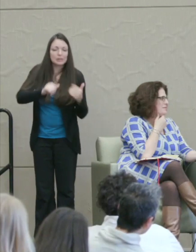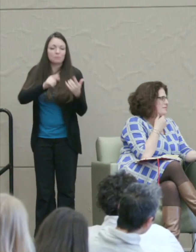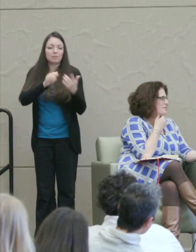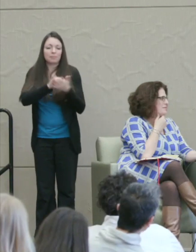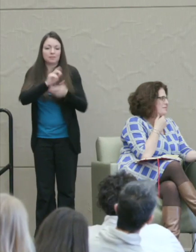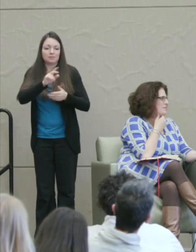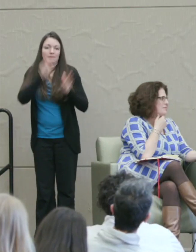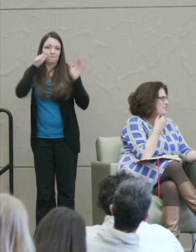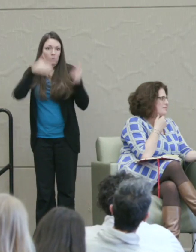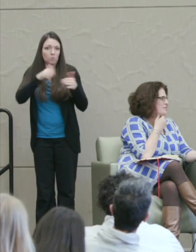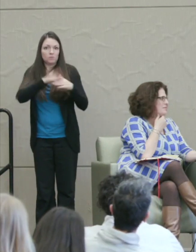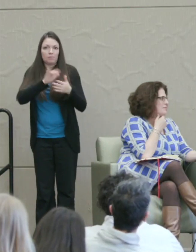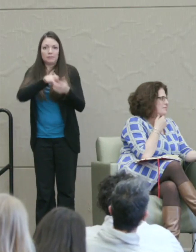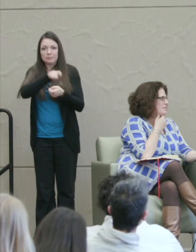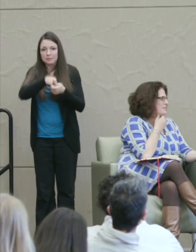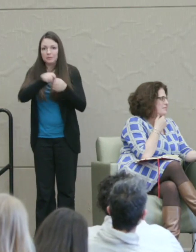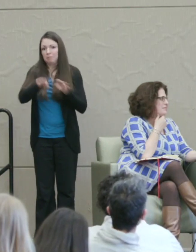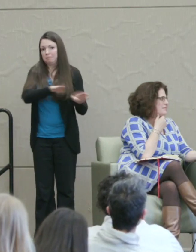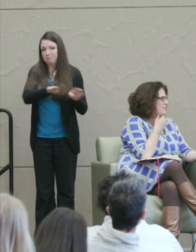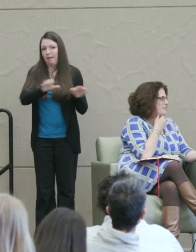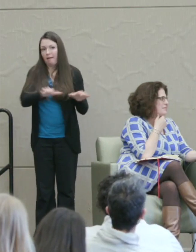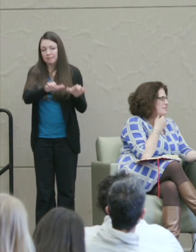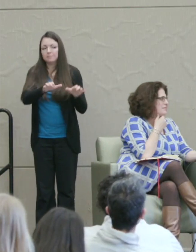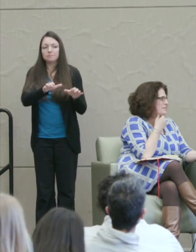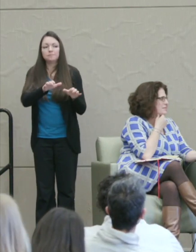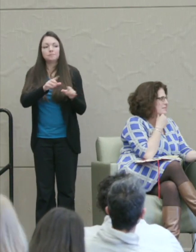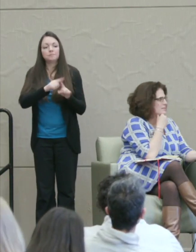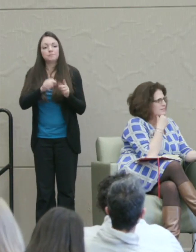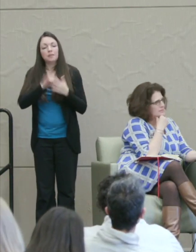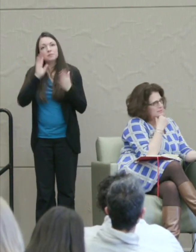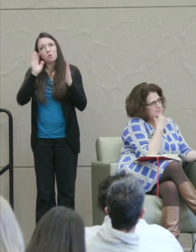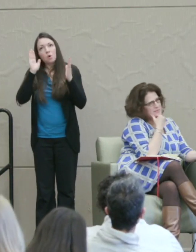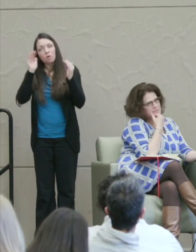So that's hopeful because you could think, "Well, okay.